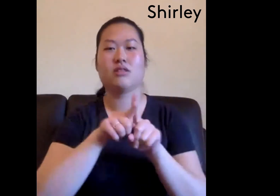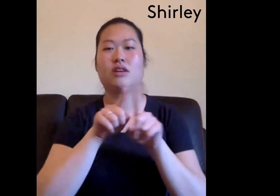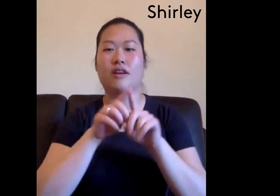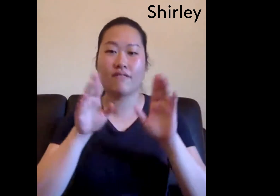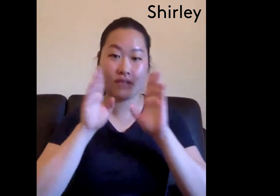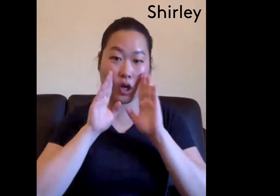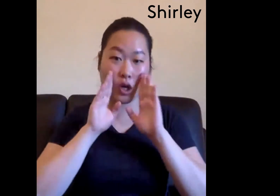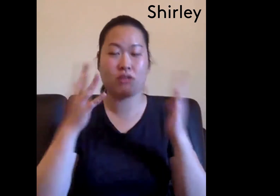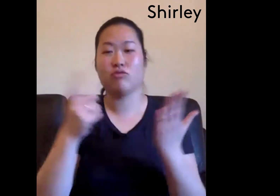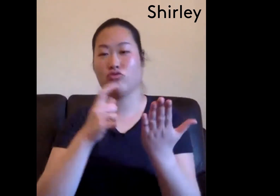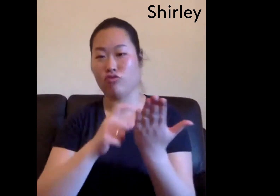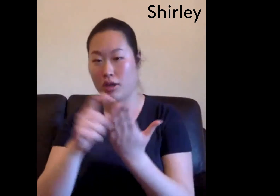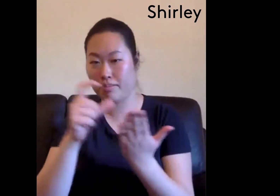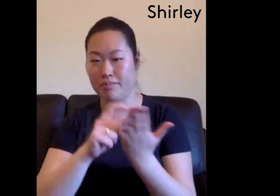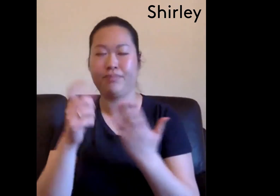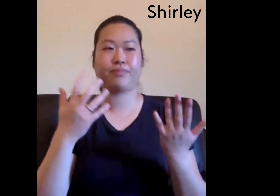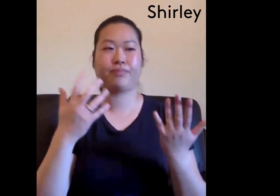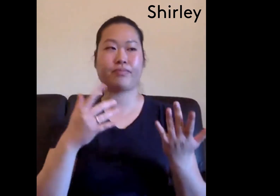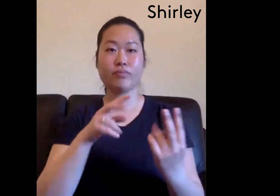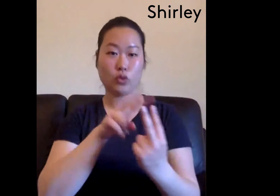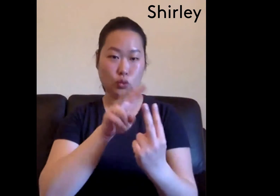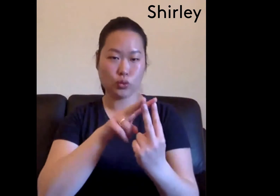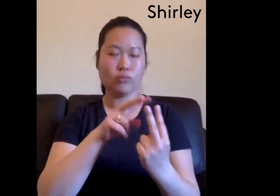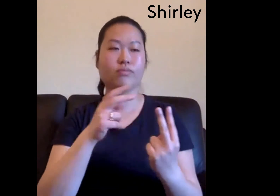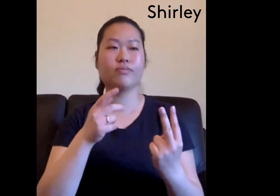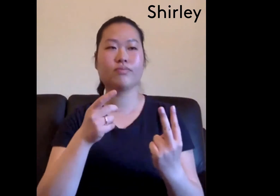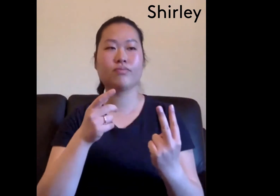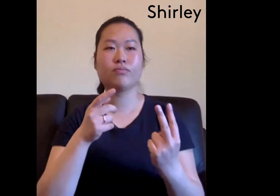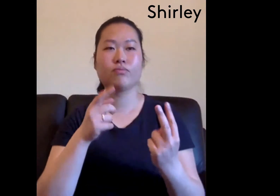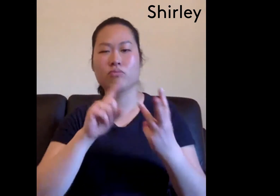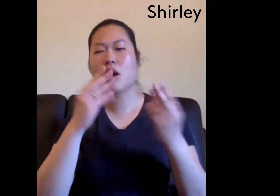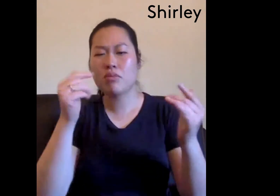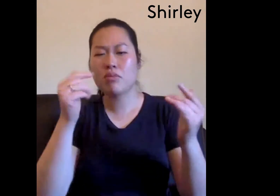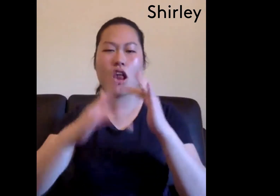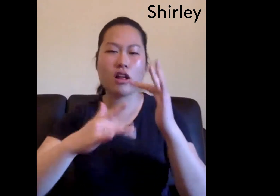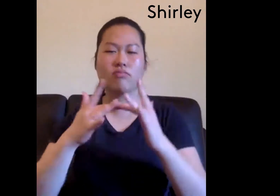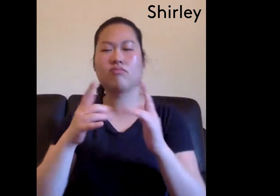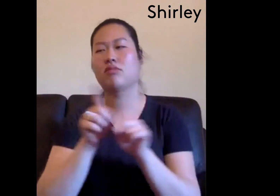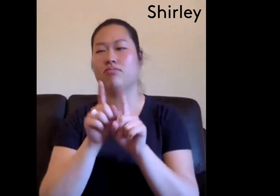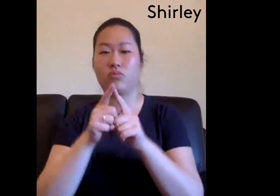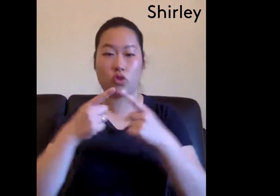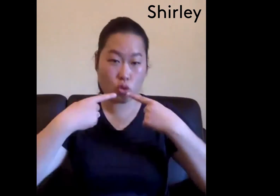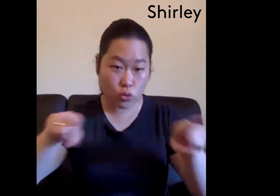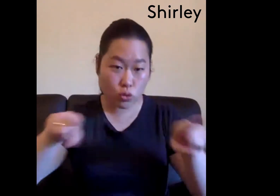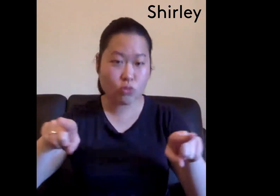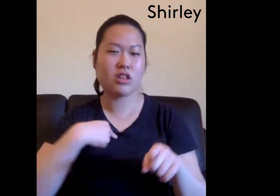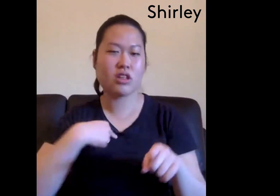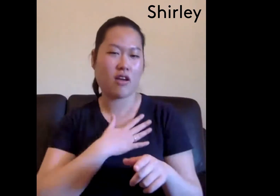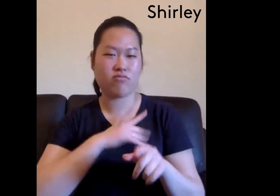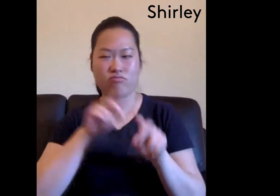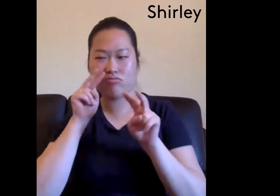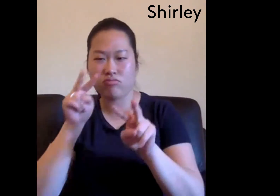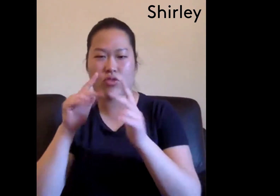I have a stronger social media presence. So instagram facebook being the two main ones um